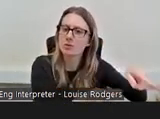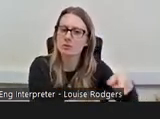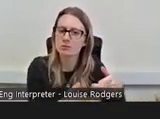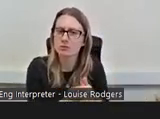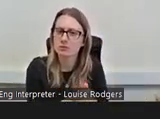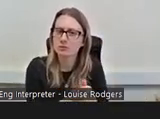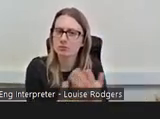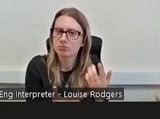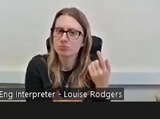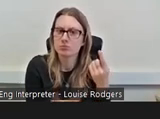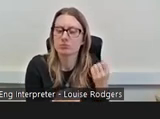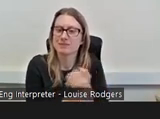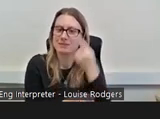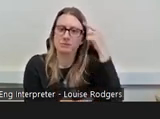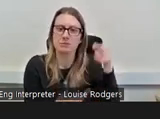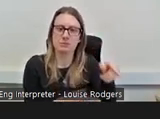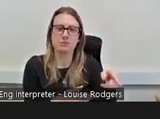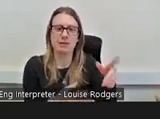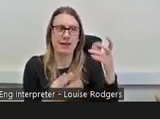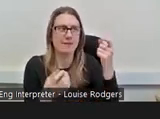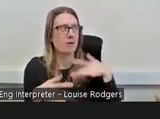down to and they all have that sense of place and that knowledge and expertise.